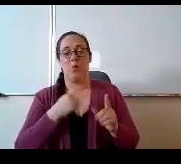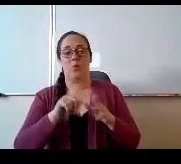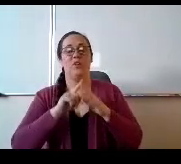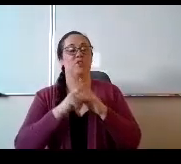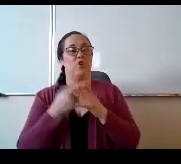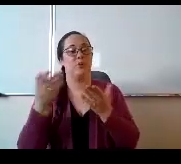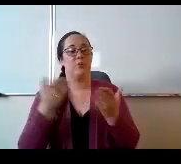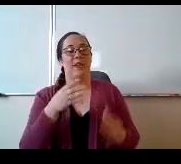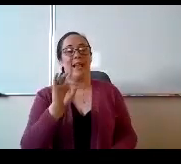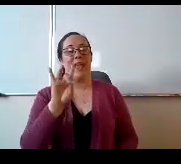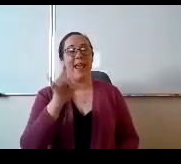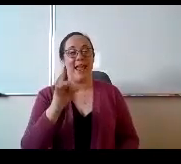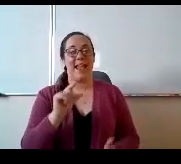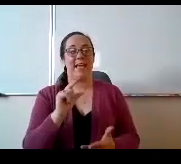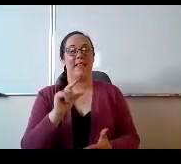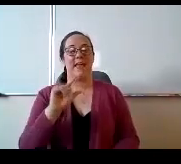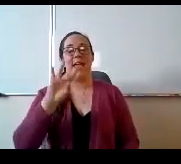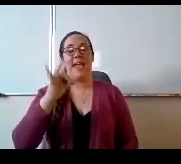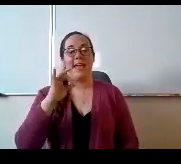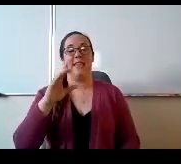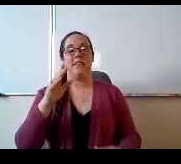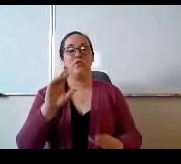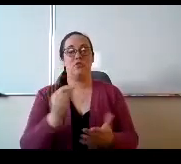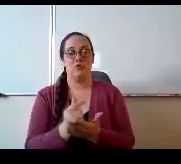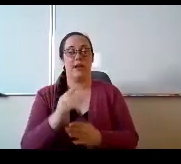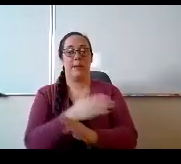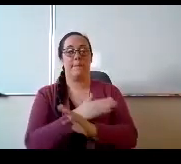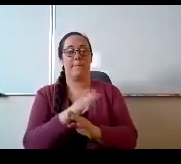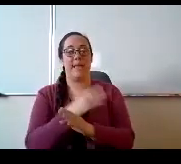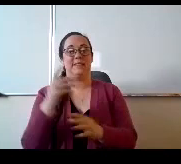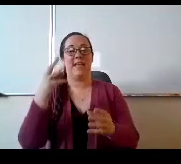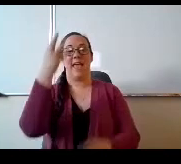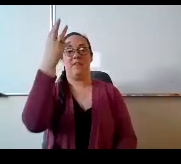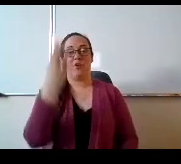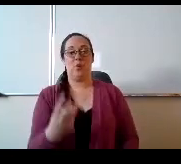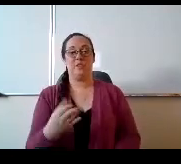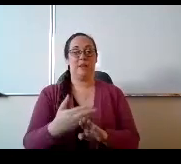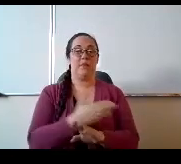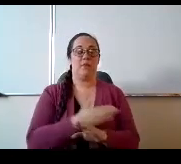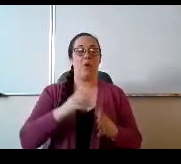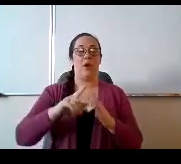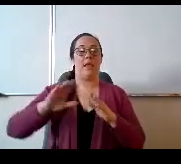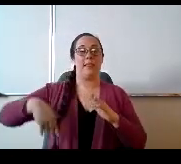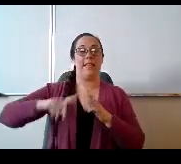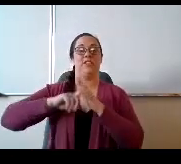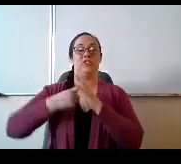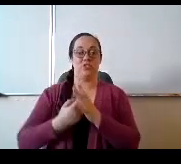Now on Wednesday mornings before the late start starts and we keep him in cohorts and getting him in